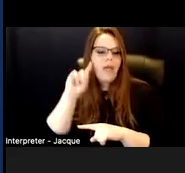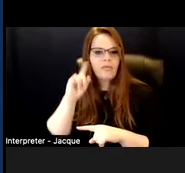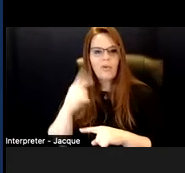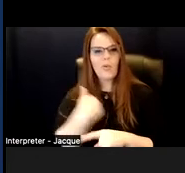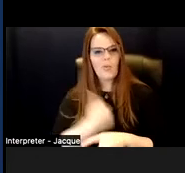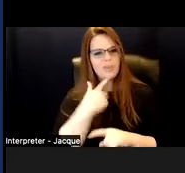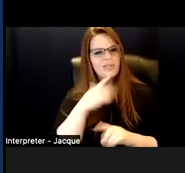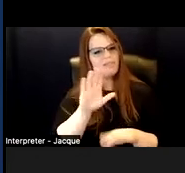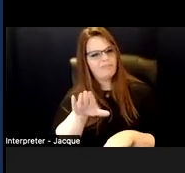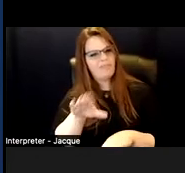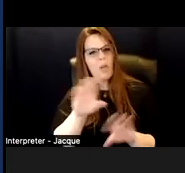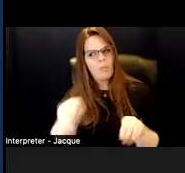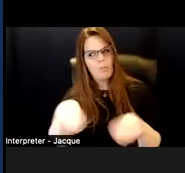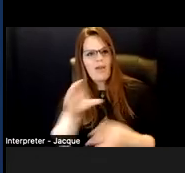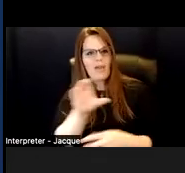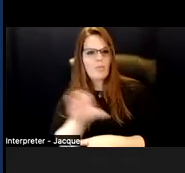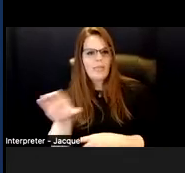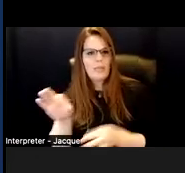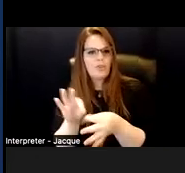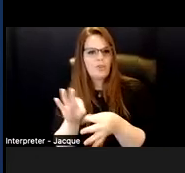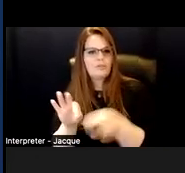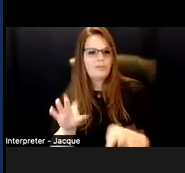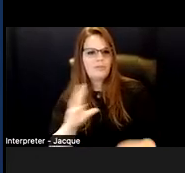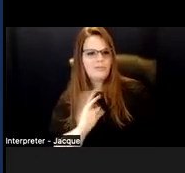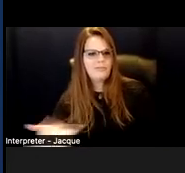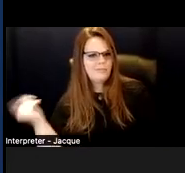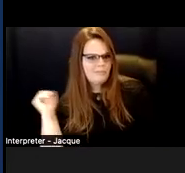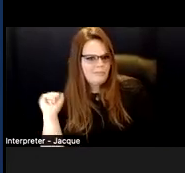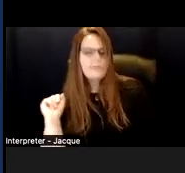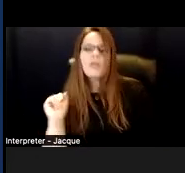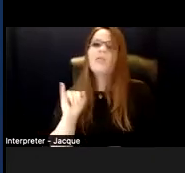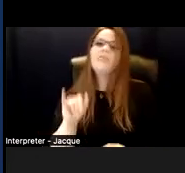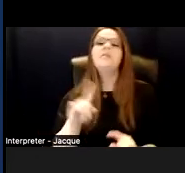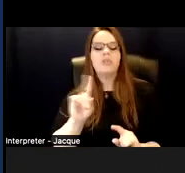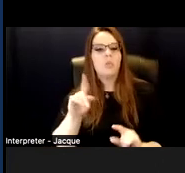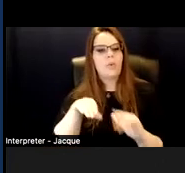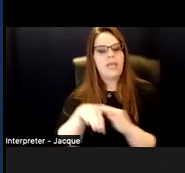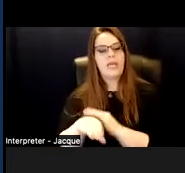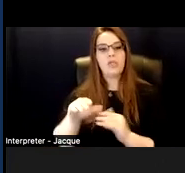This is where we enter into accessibility, accommodations,